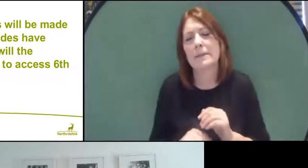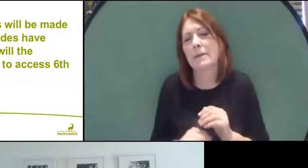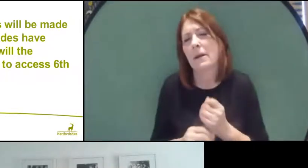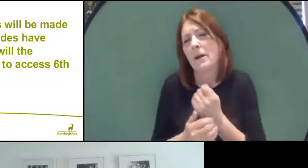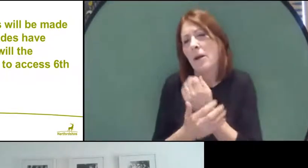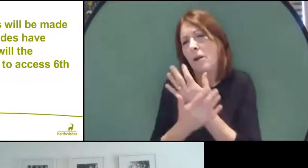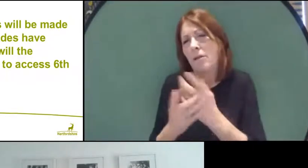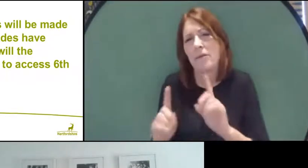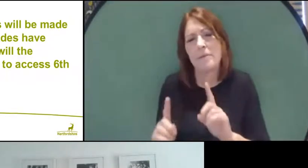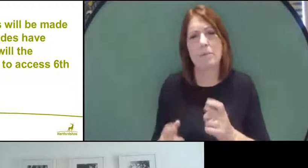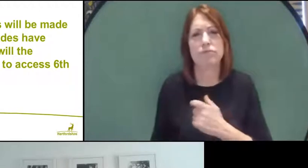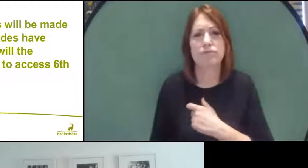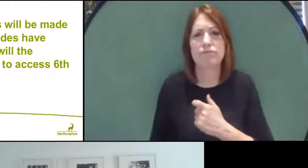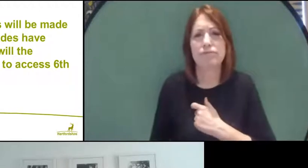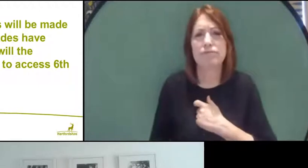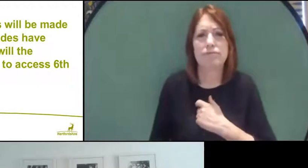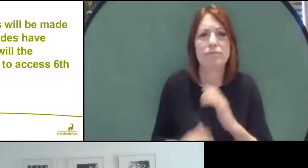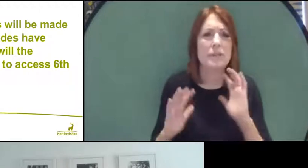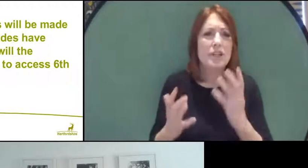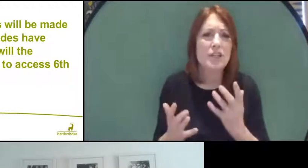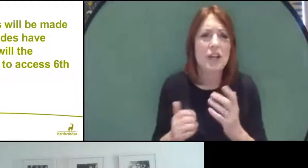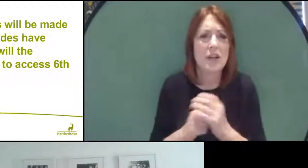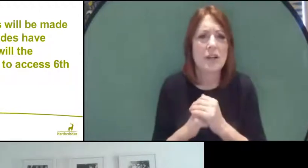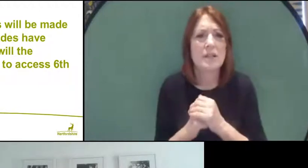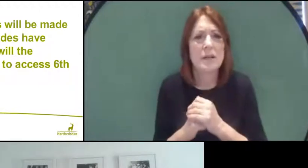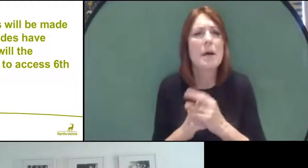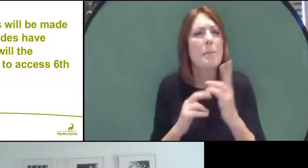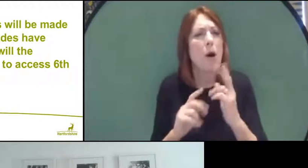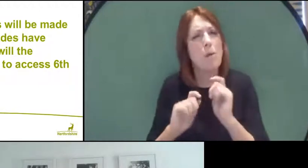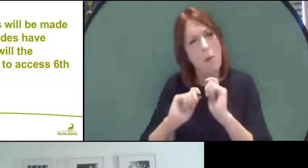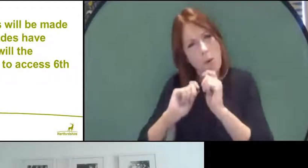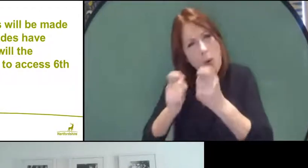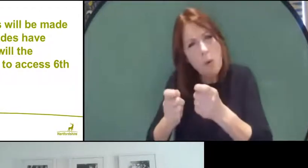but we would expect the results overall across the country not to change that much.